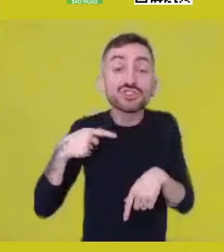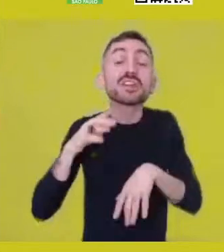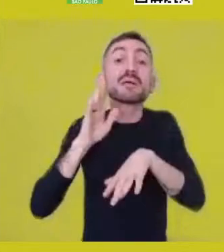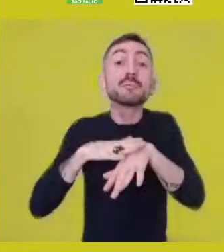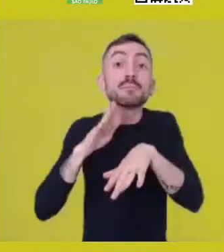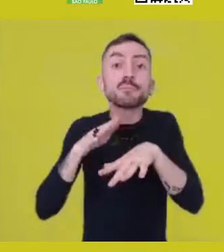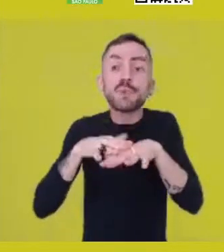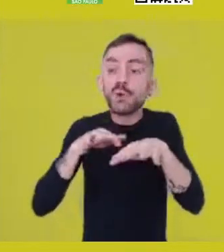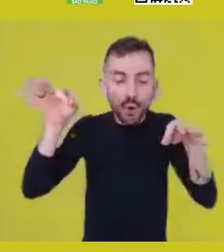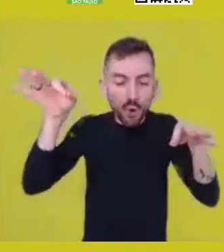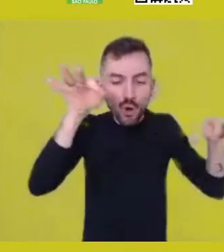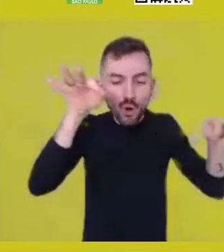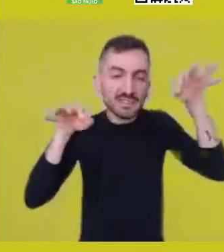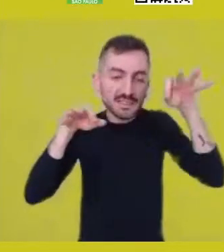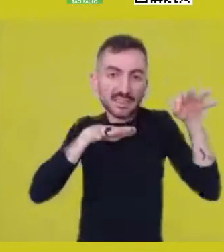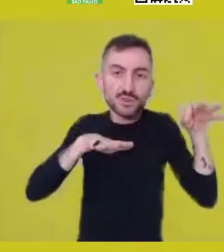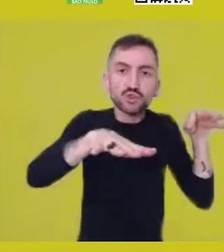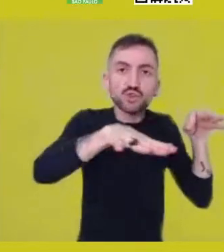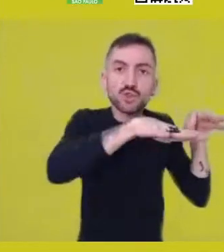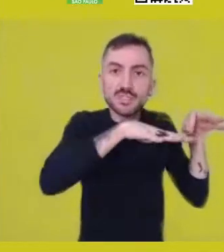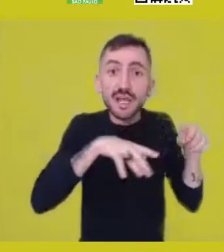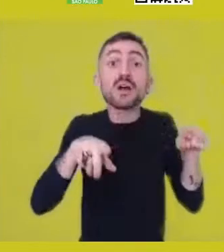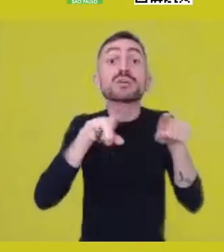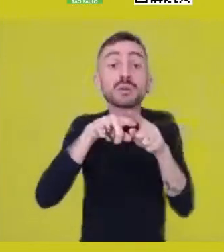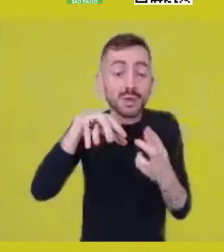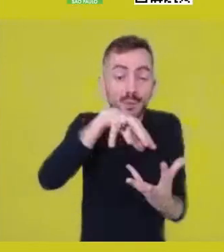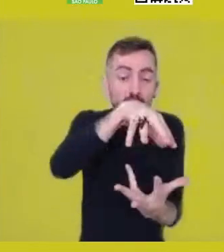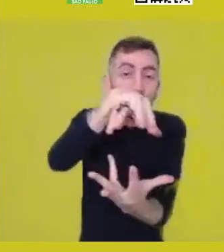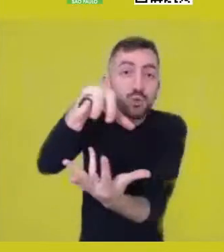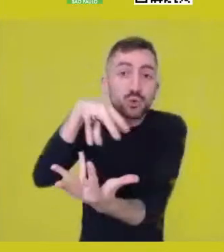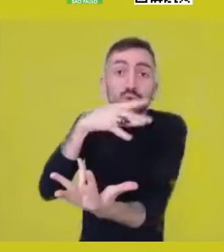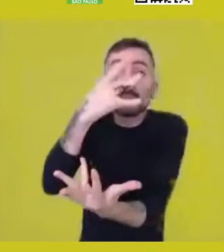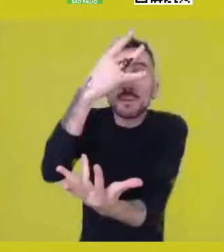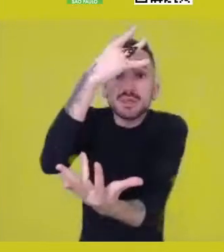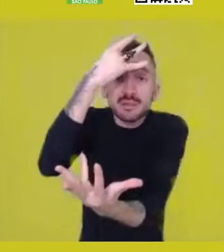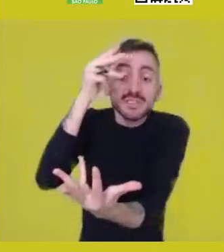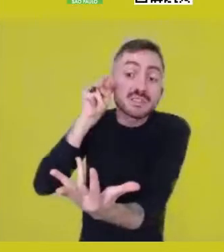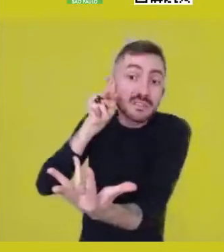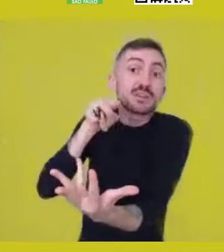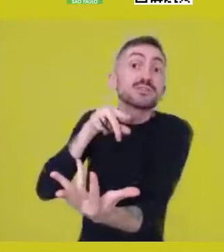there were ways of perception of the world, there was philosophy. Okay?